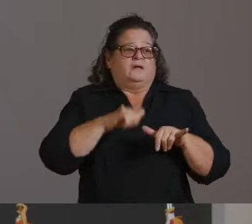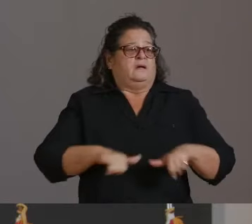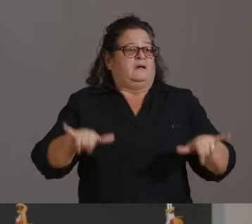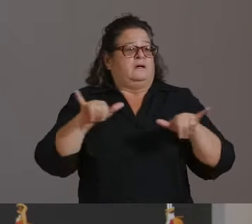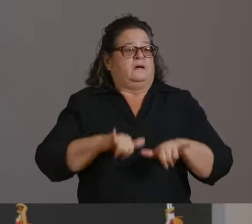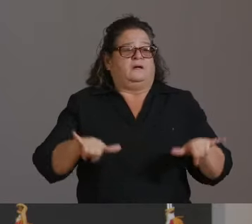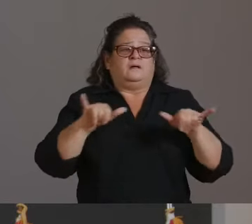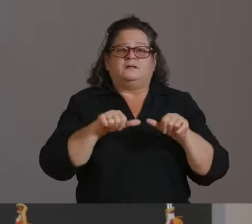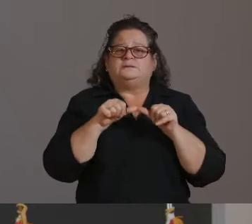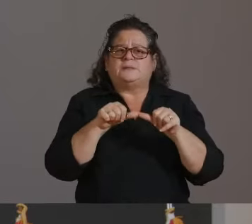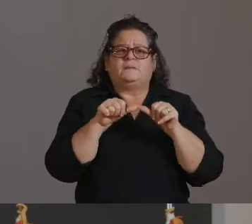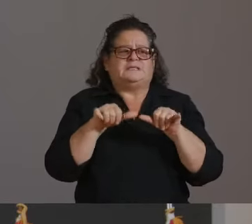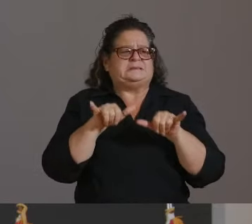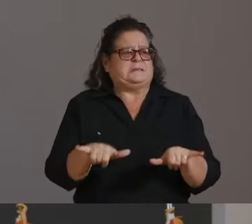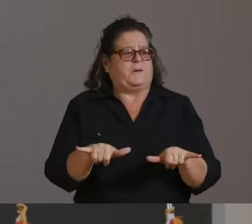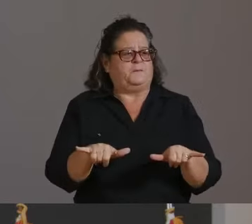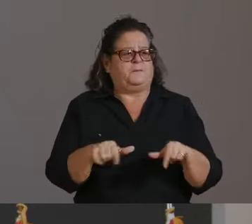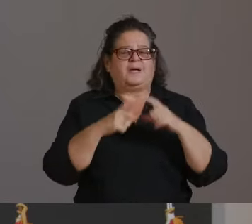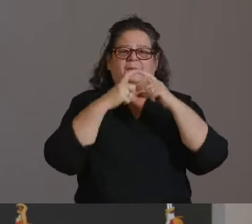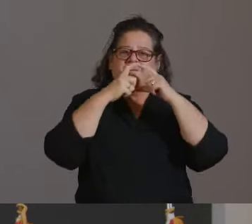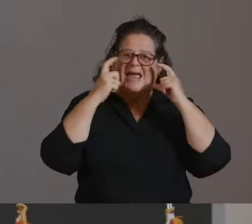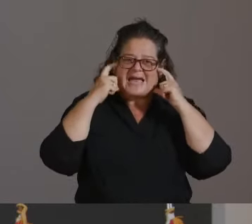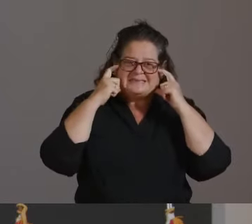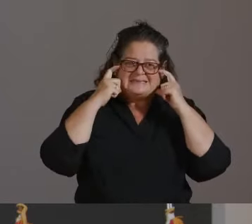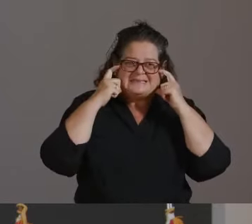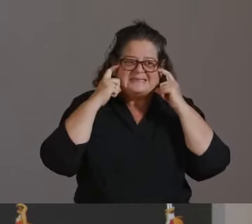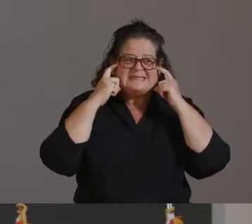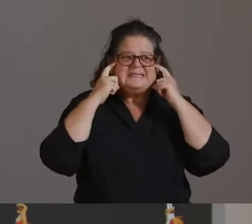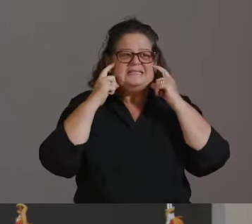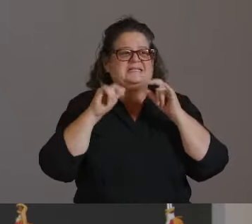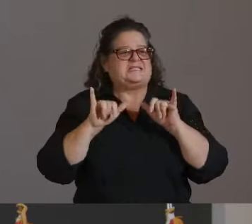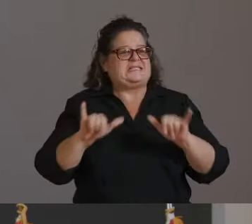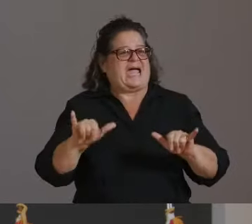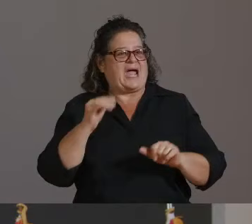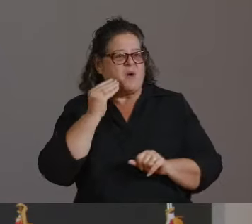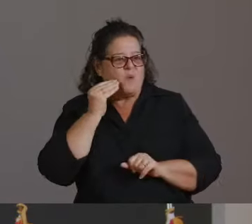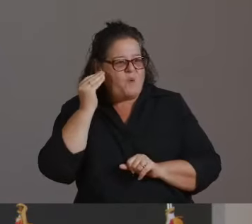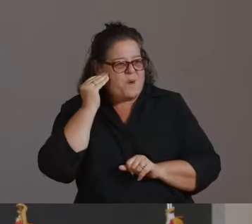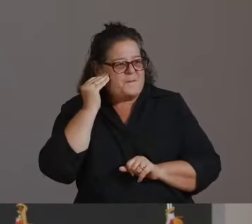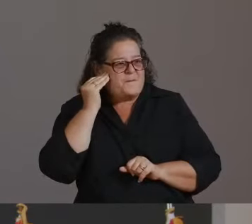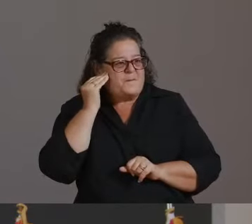YOUR COUGH, STAYING HOME WHEN YOU ARE SICK, WASHING YOUR HANDS.